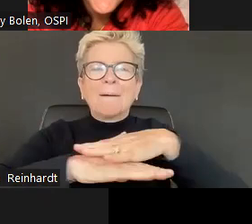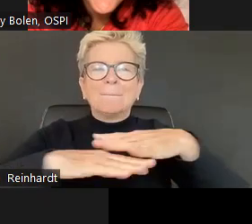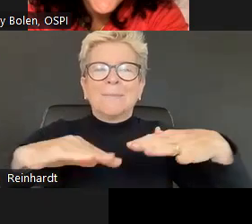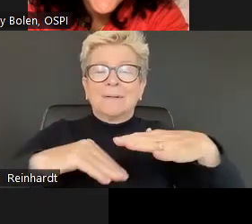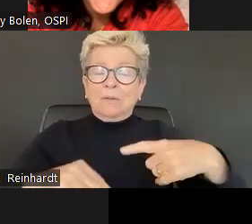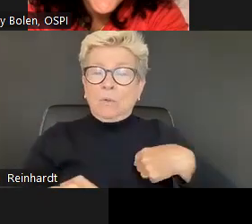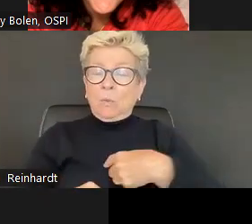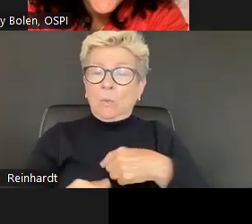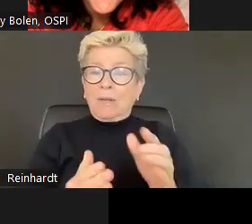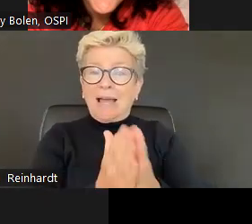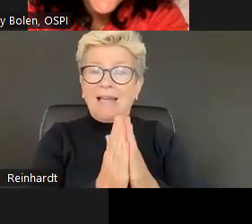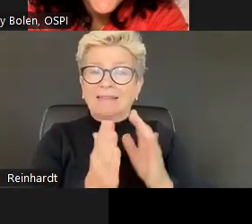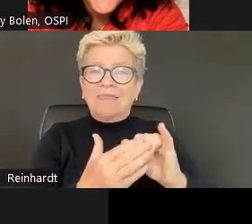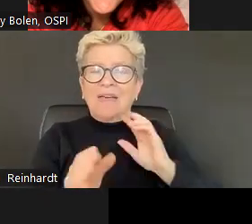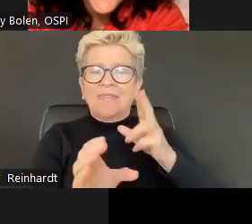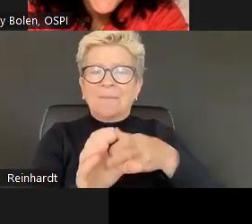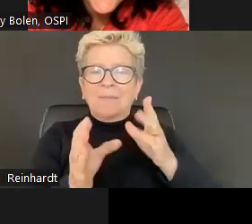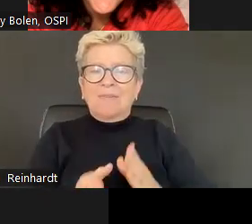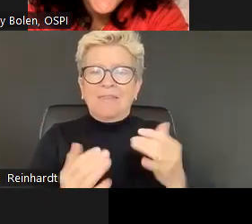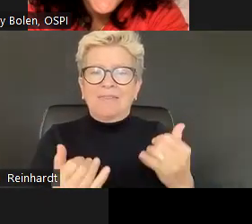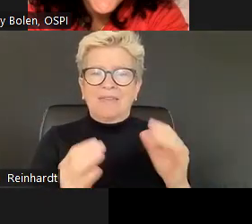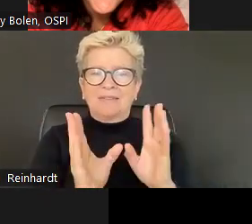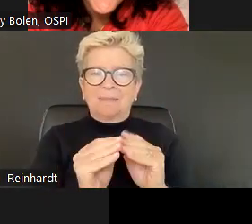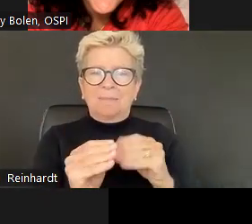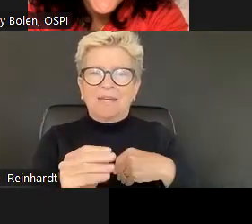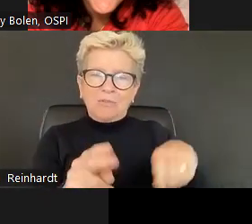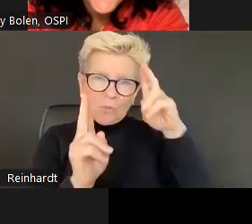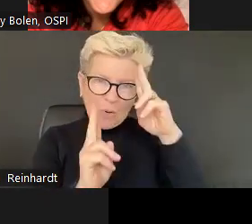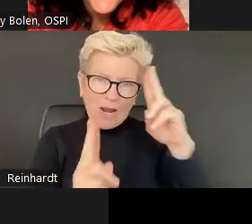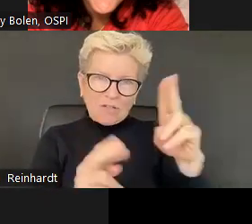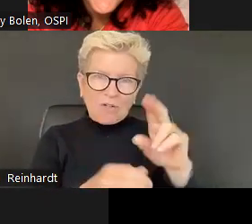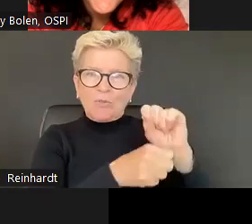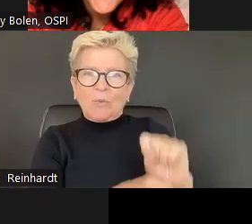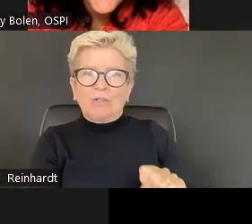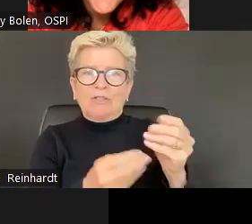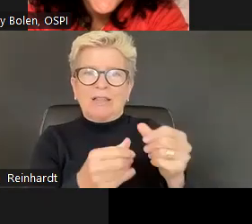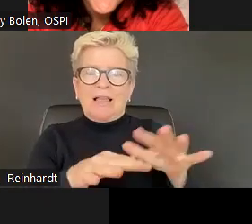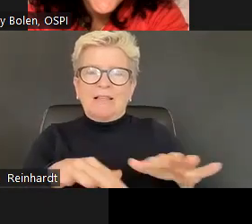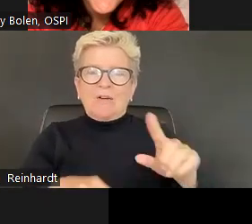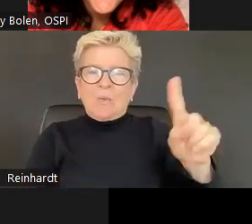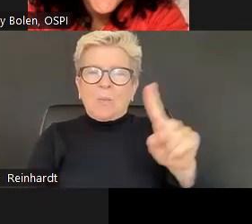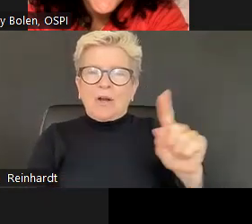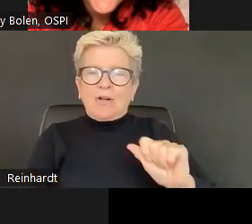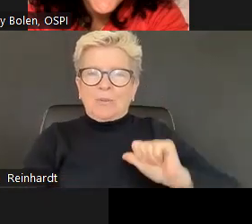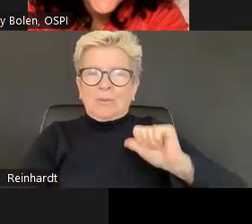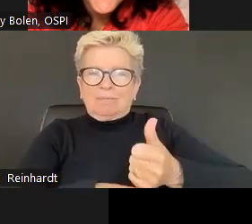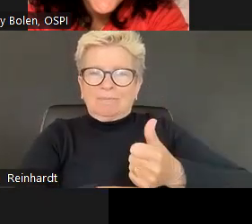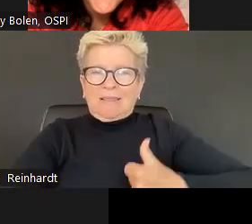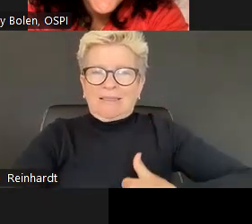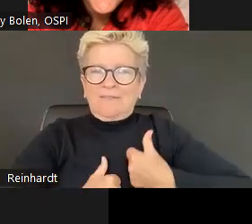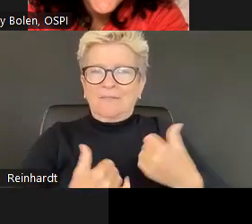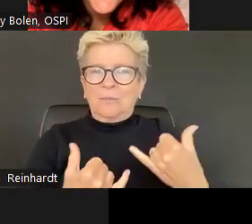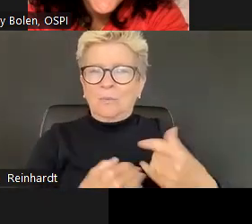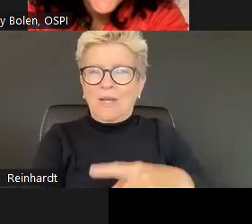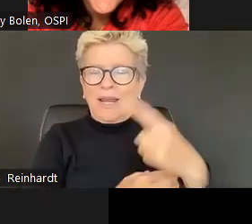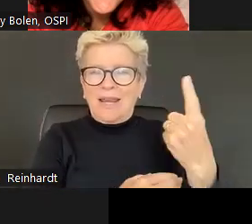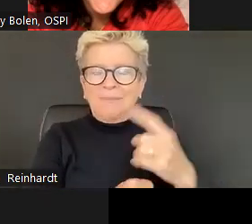often shared by multiple groups of people. And the way in which these borders overlap with one another.